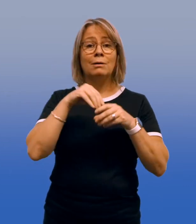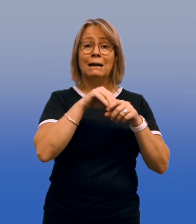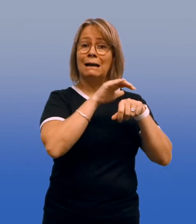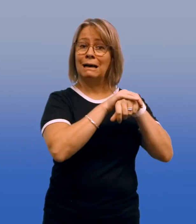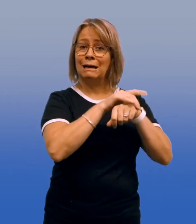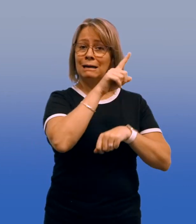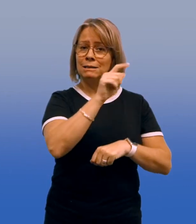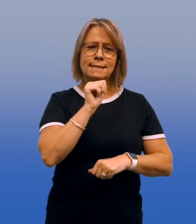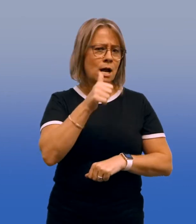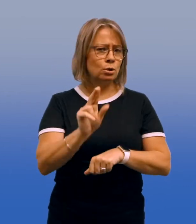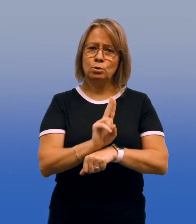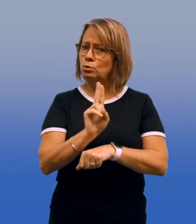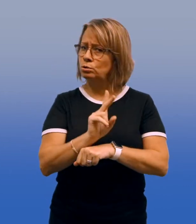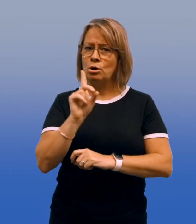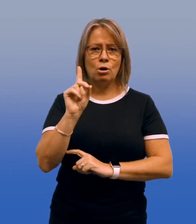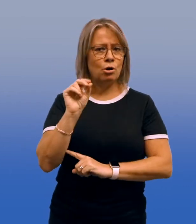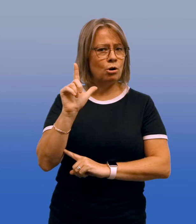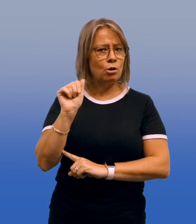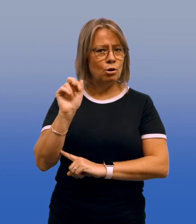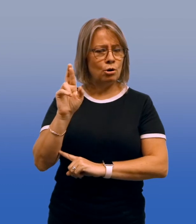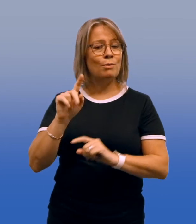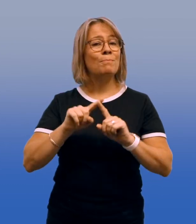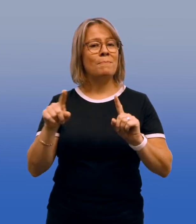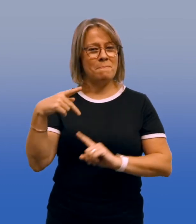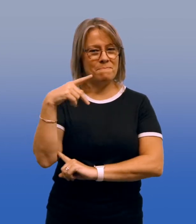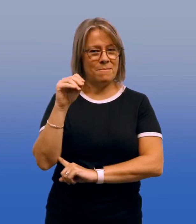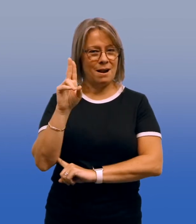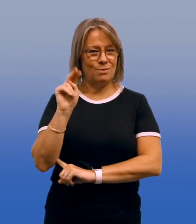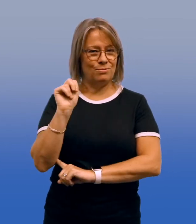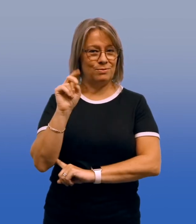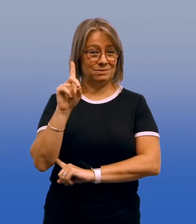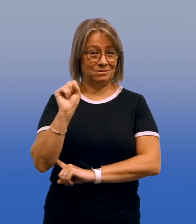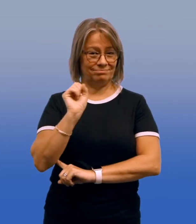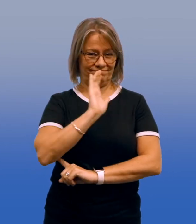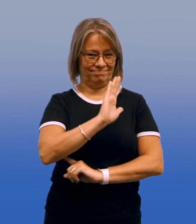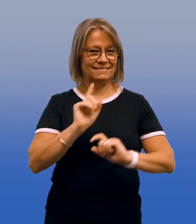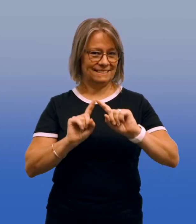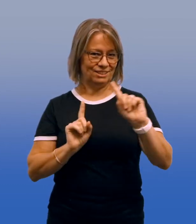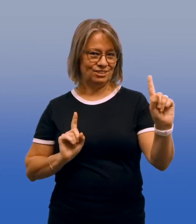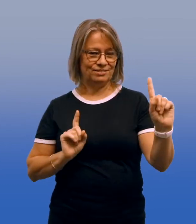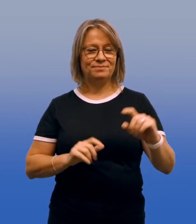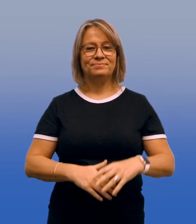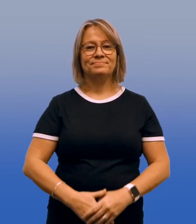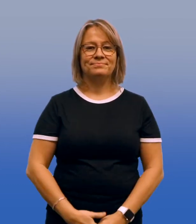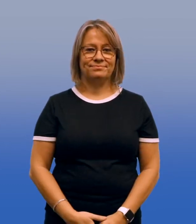In England, they do not use the dollar, rather, they use pounds.